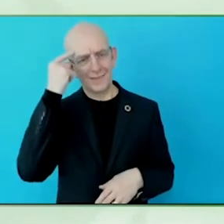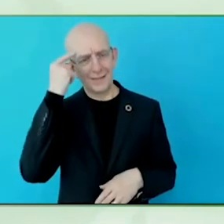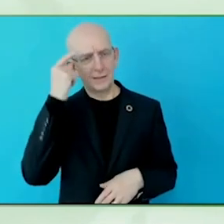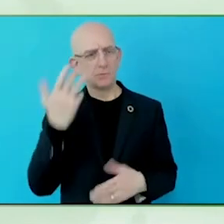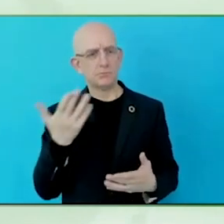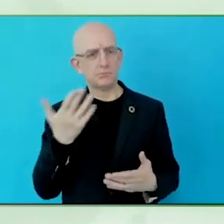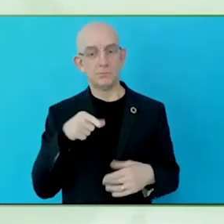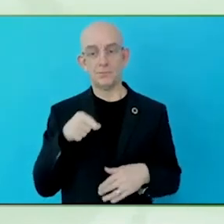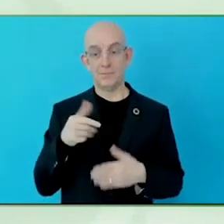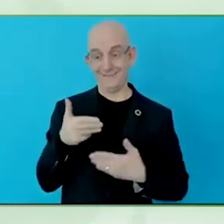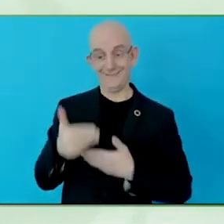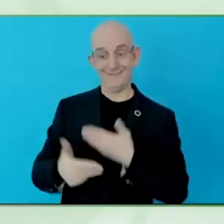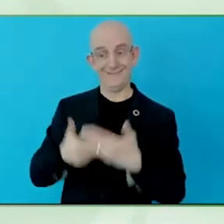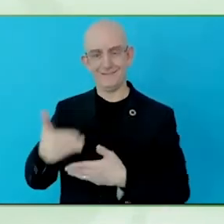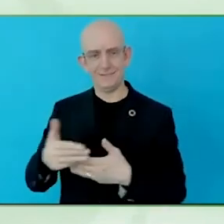Thank you for that question, Wilfried.